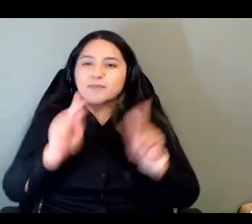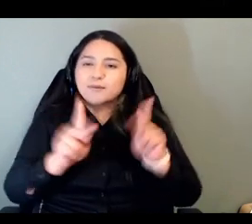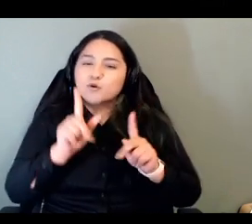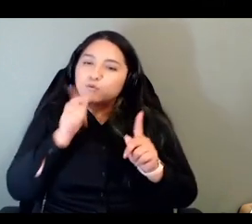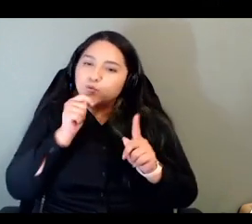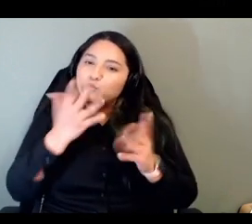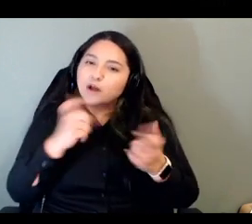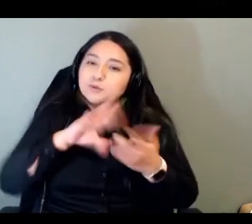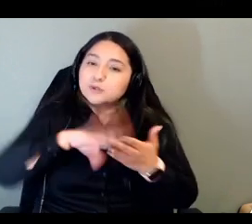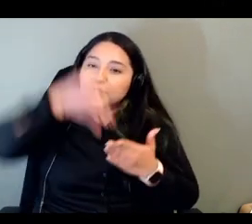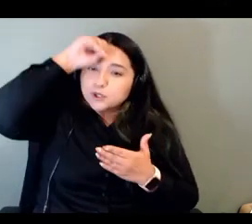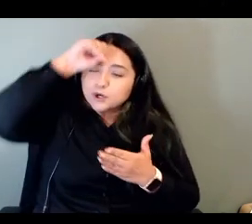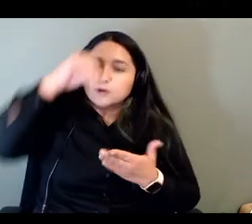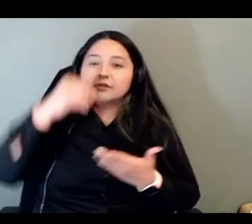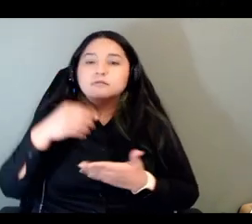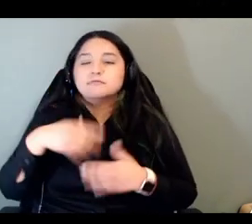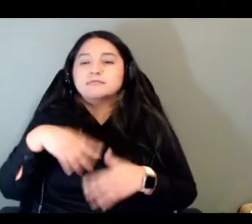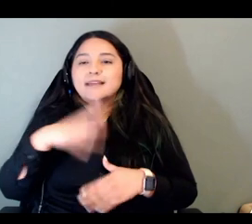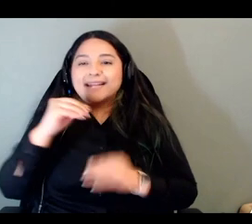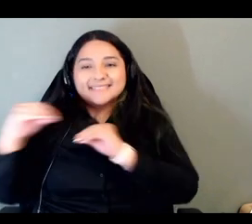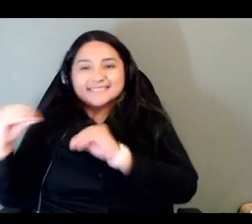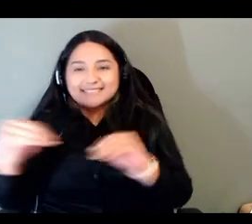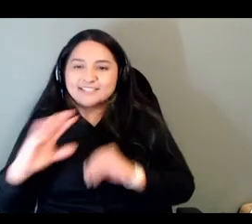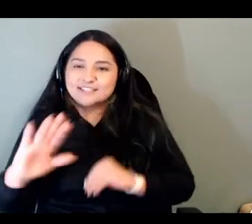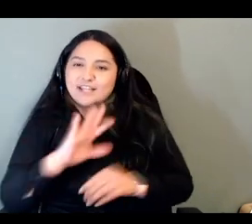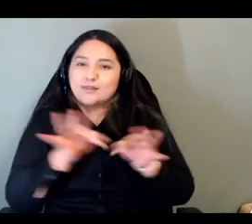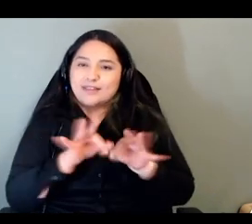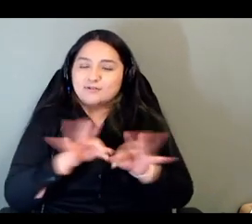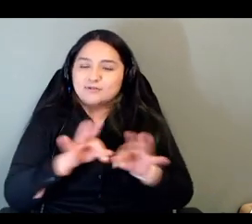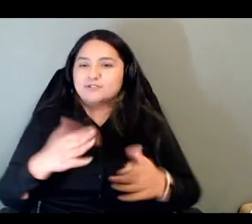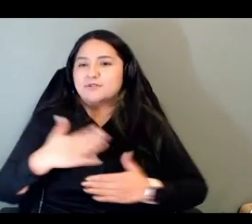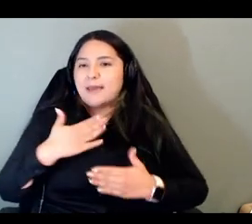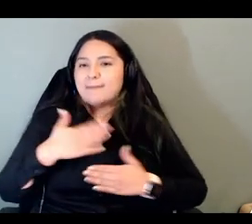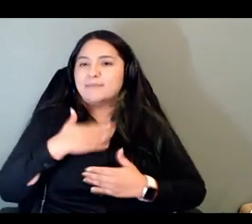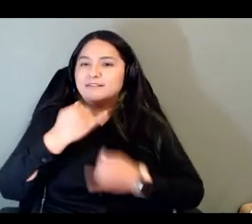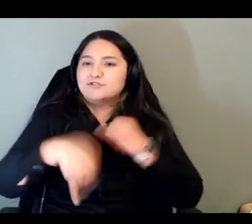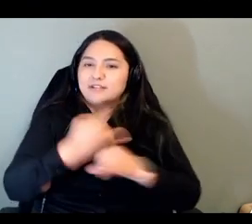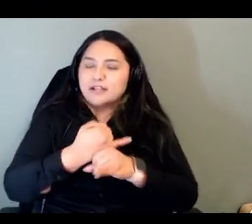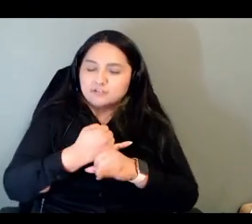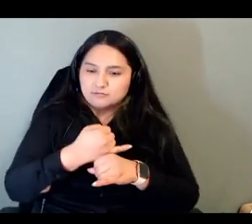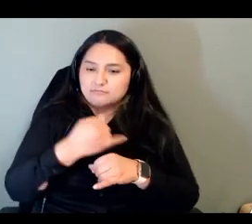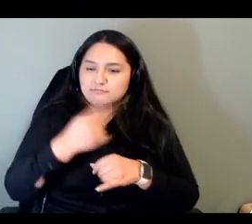happy international decade of indigenous languages yakuza you